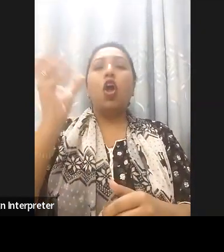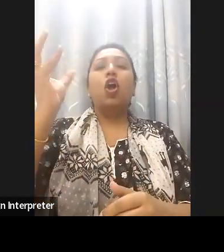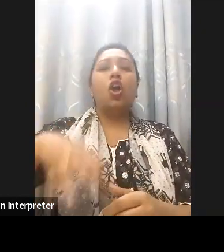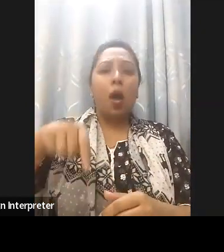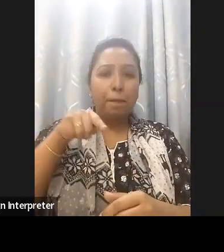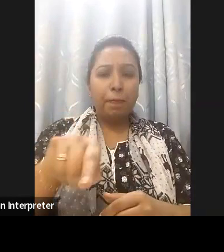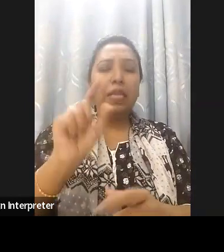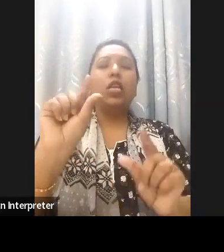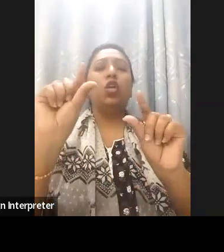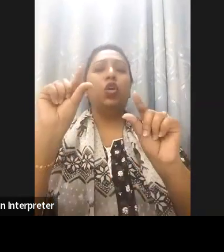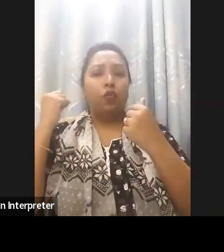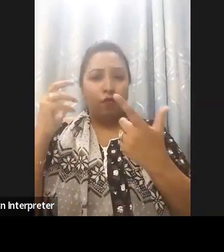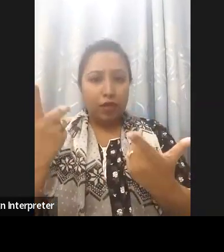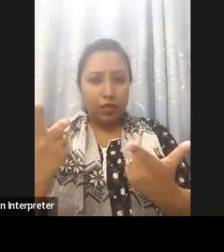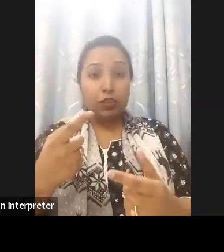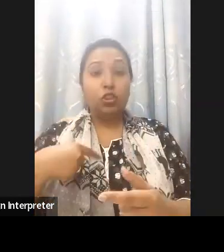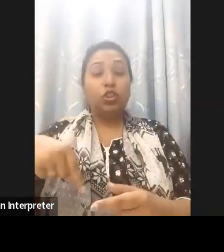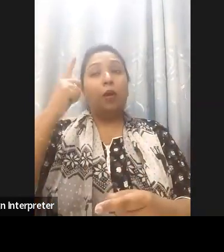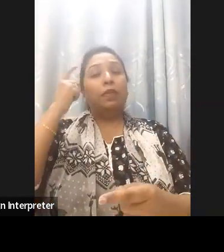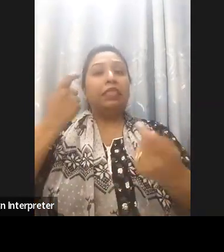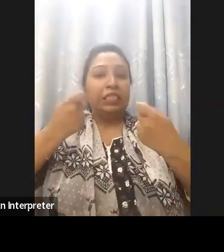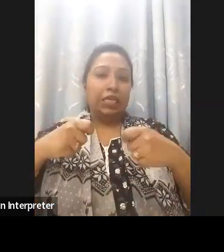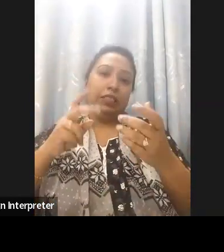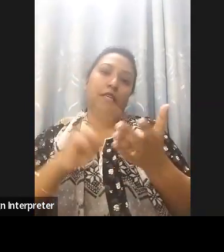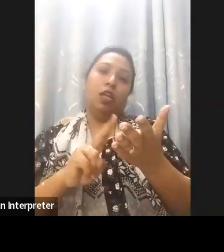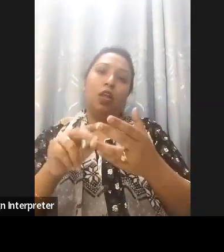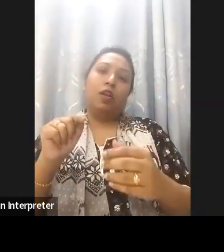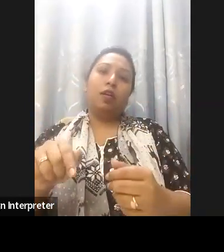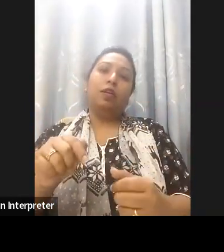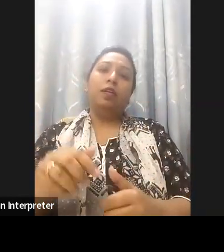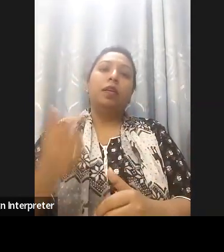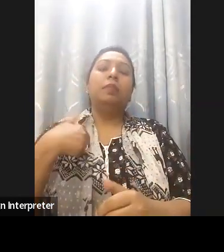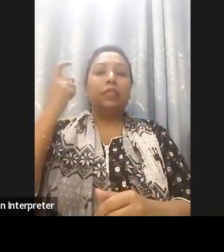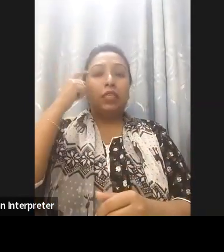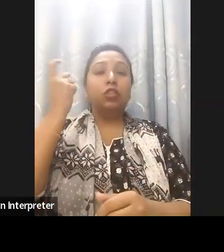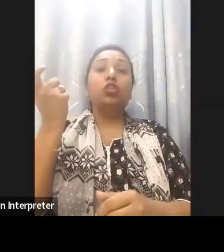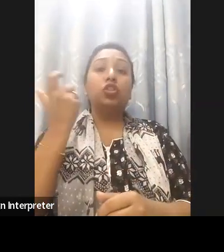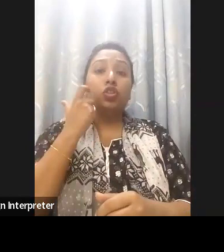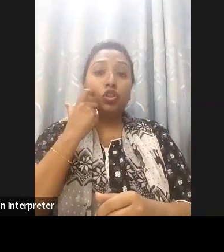and why this is important because I know that government-wide you're doing great and I love